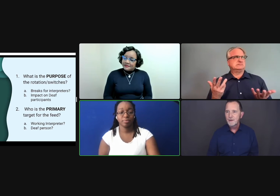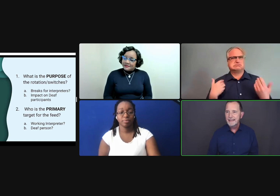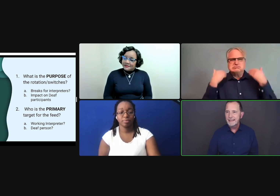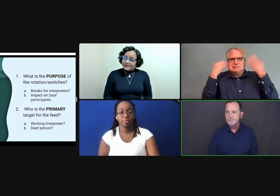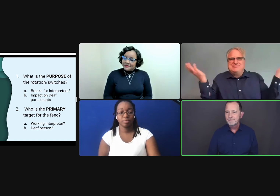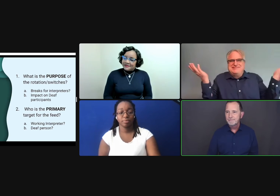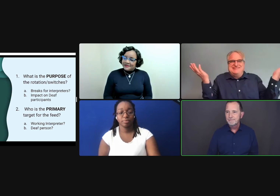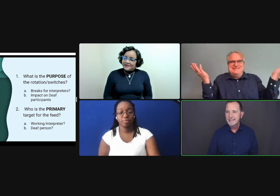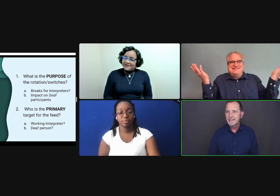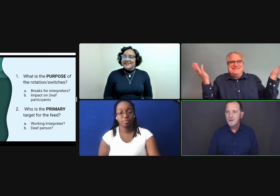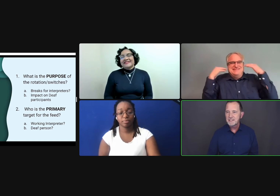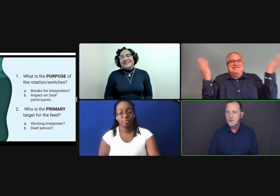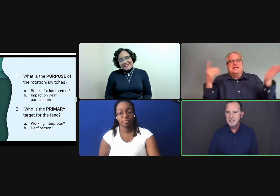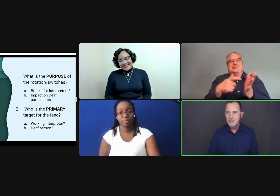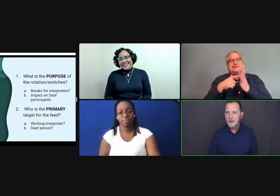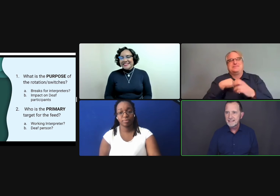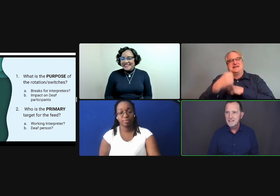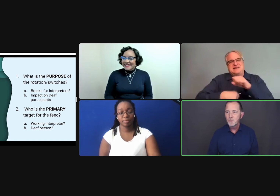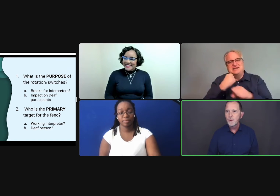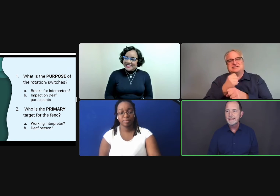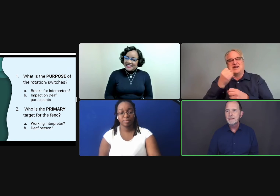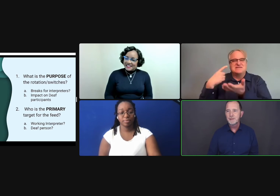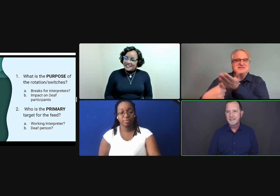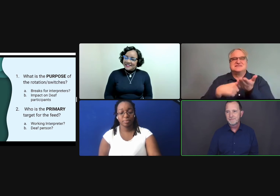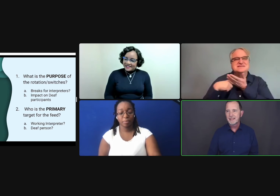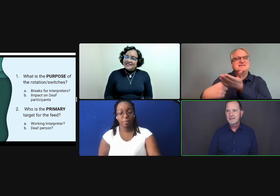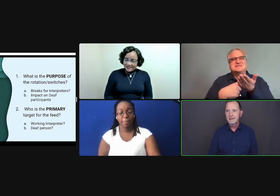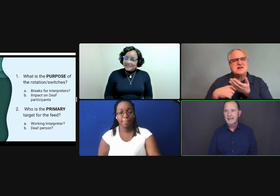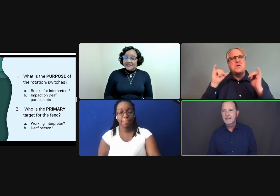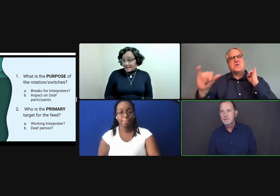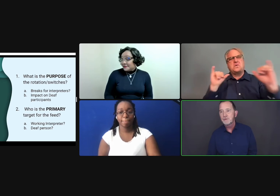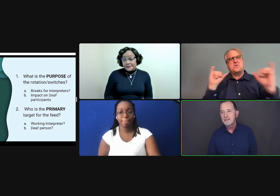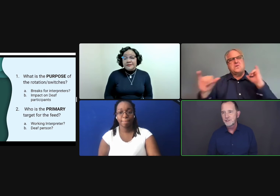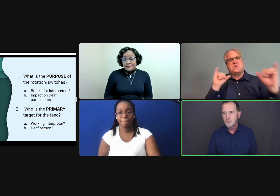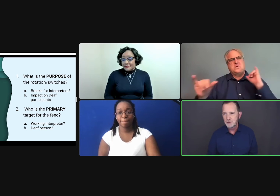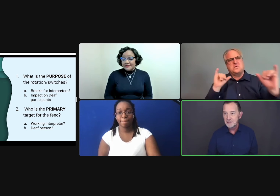Right. But then the question arises, what input can deaf people give interpreters?